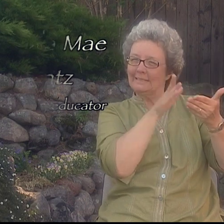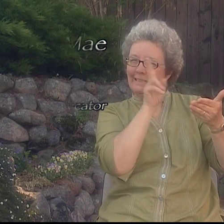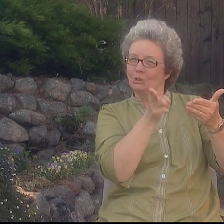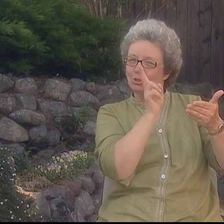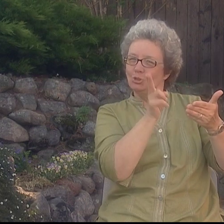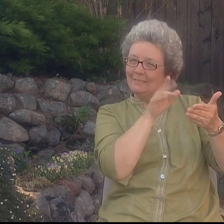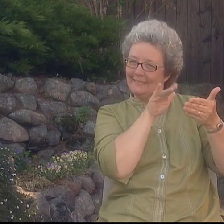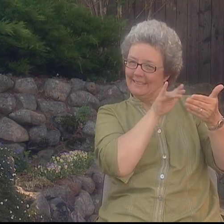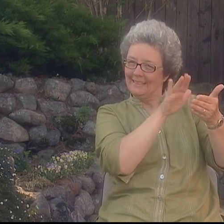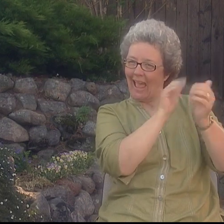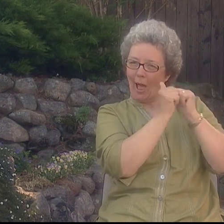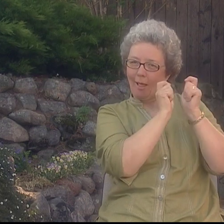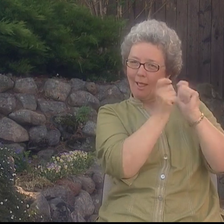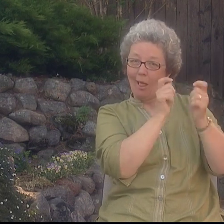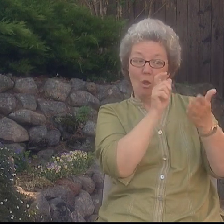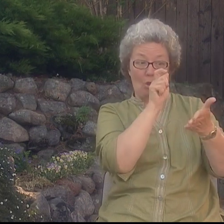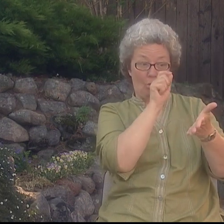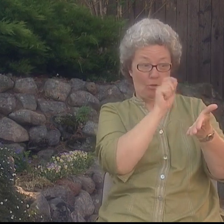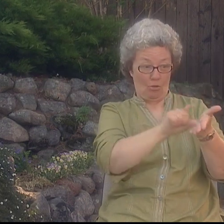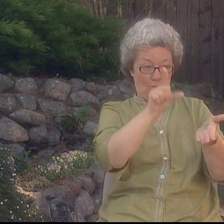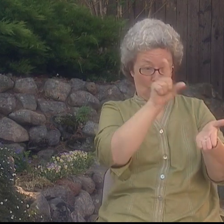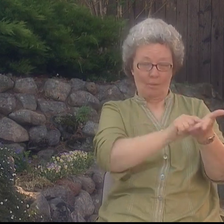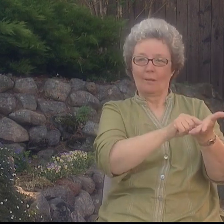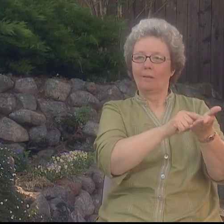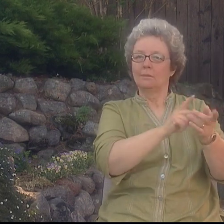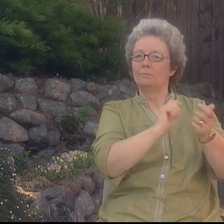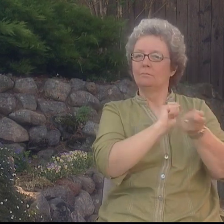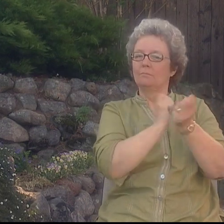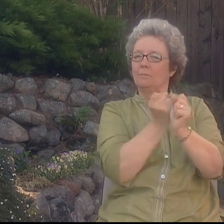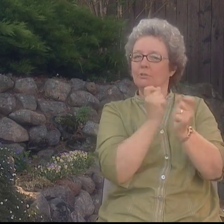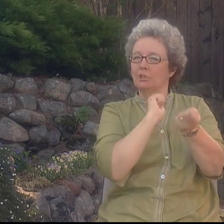You have to look at the history of poetry and how it changed over time.